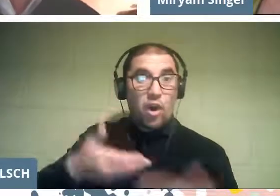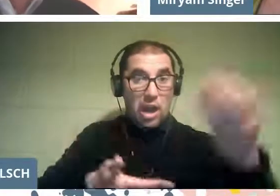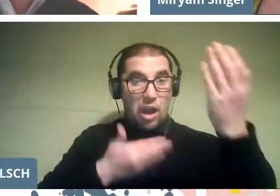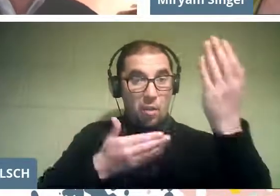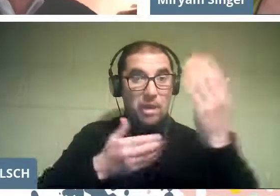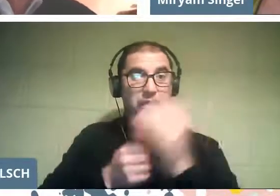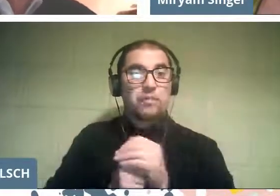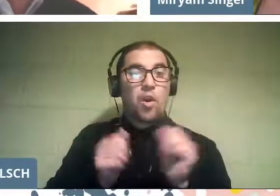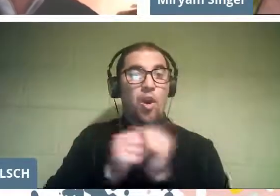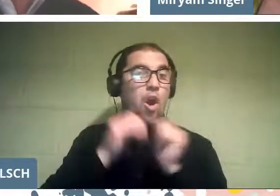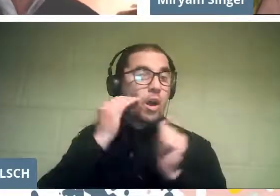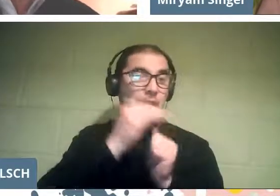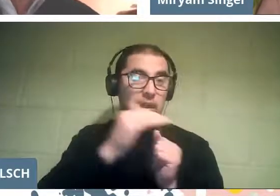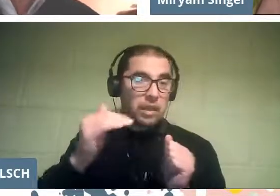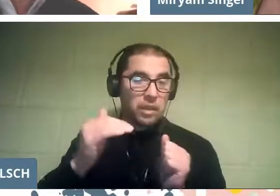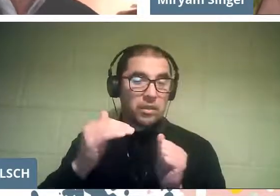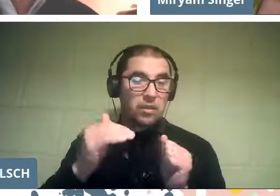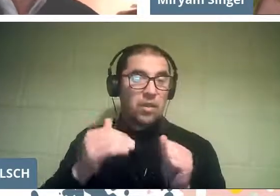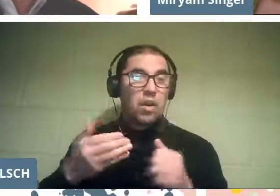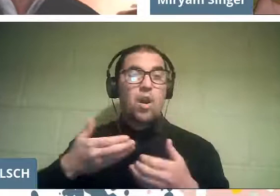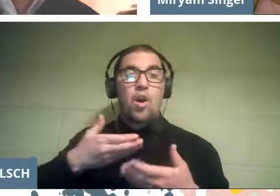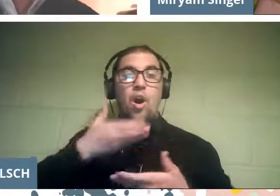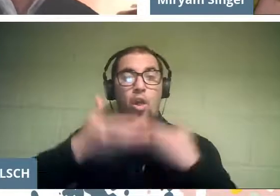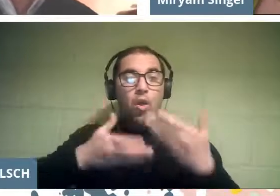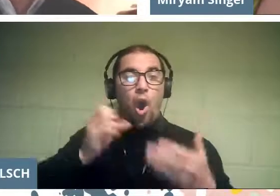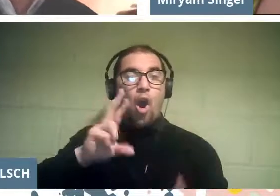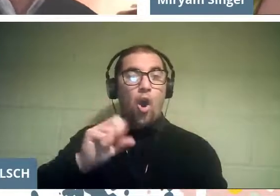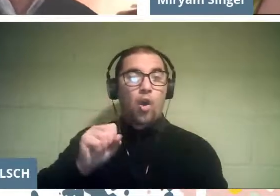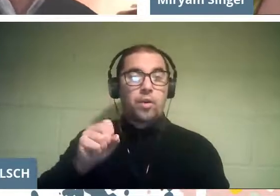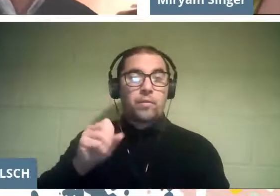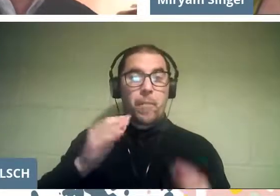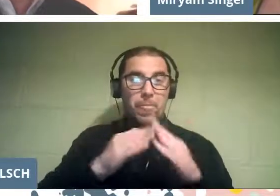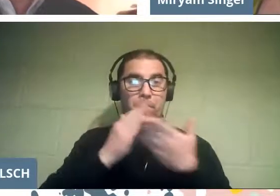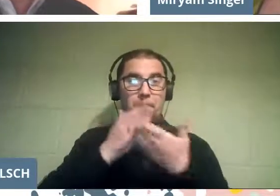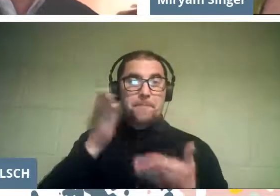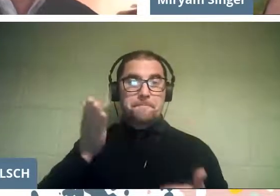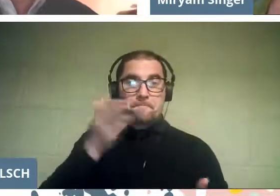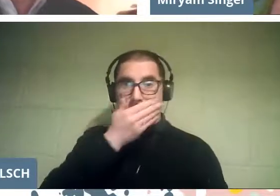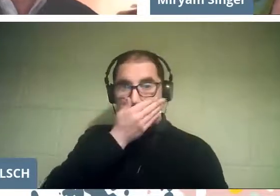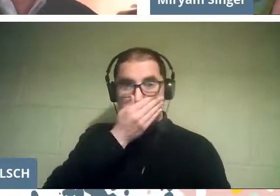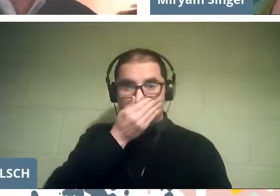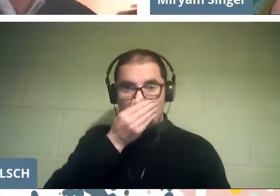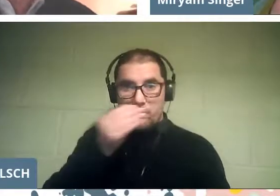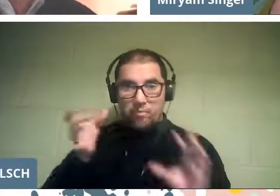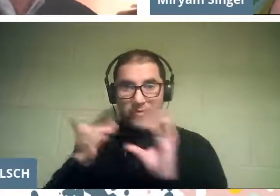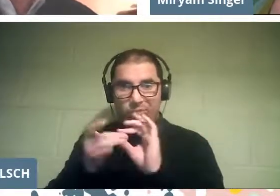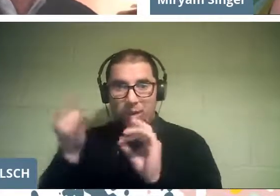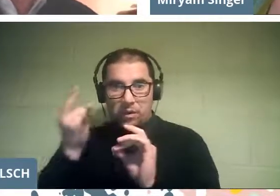with children from a choir of a school that was associated with the university of Chile.